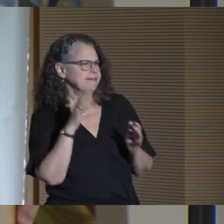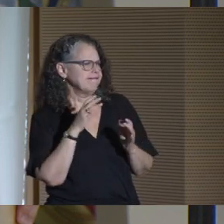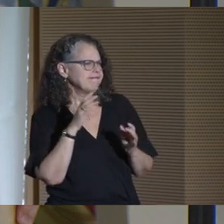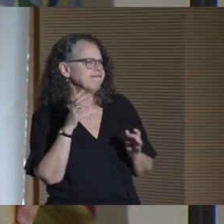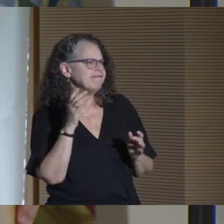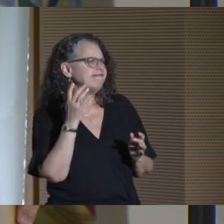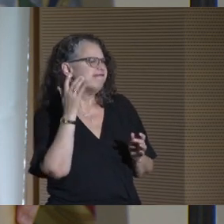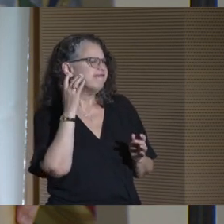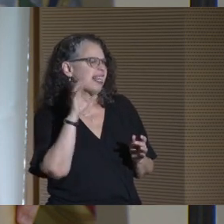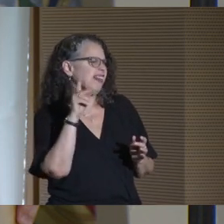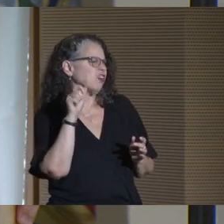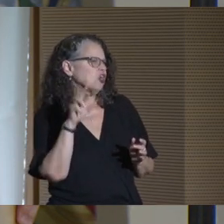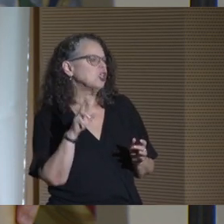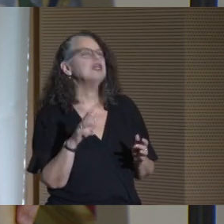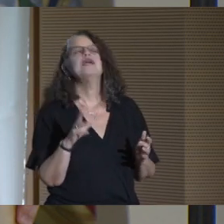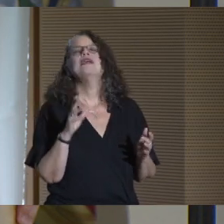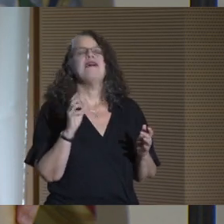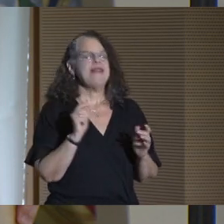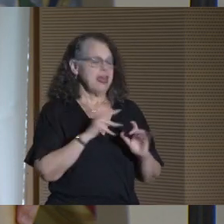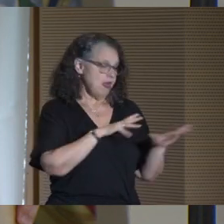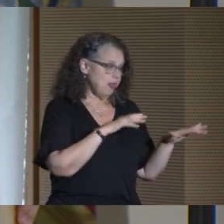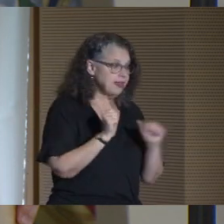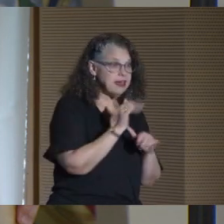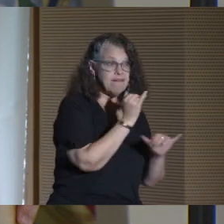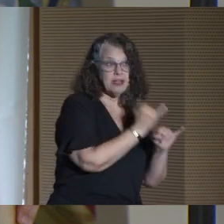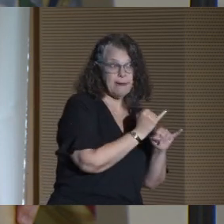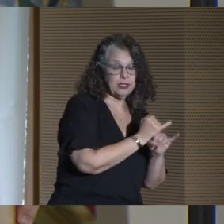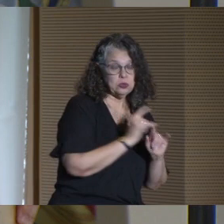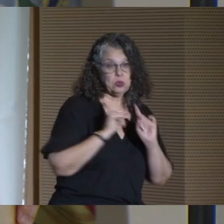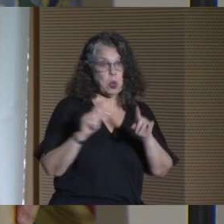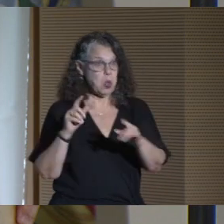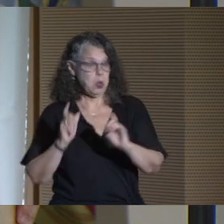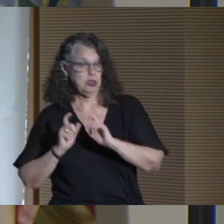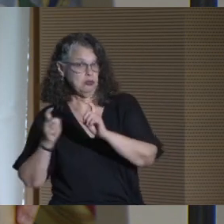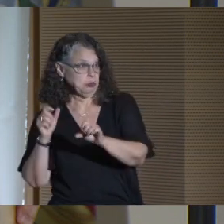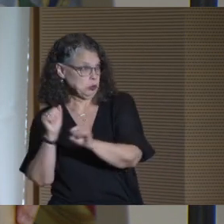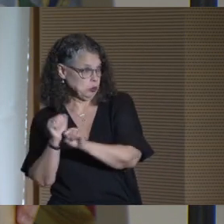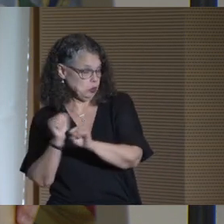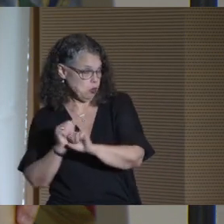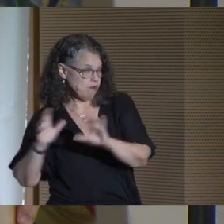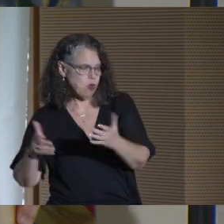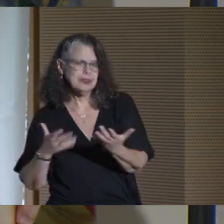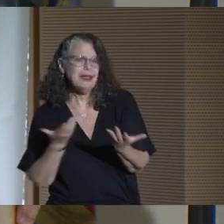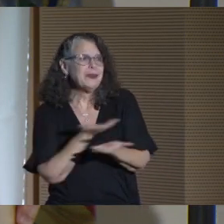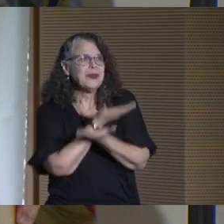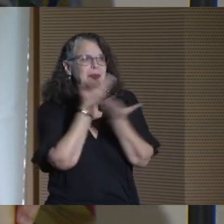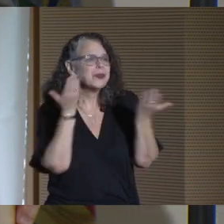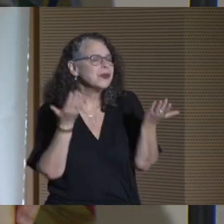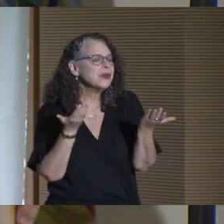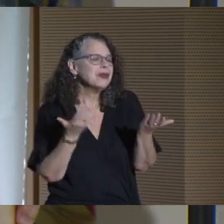They leave our campuses eager to contribute to the workforce. What they don't have, often, is exposure